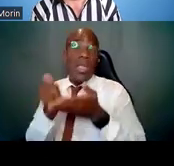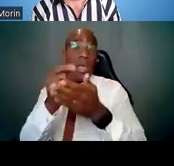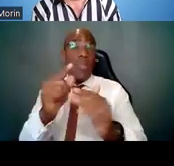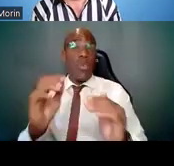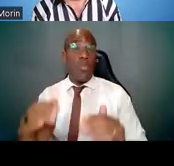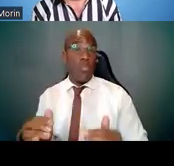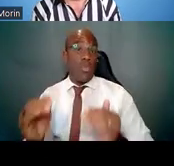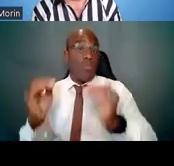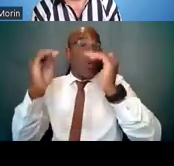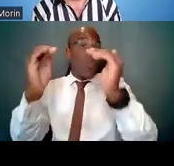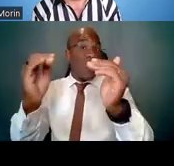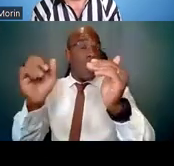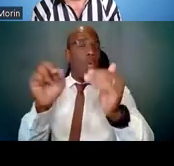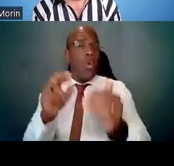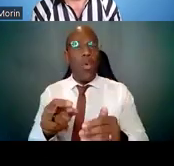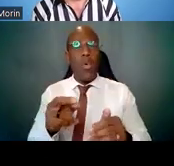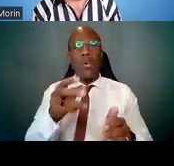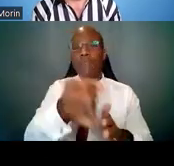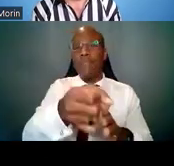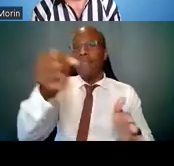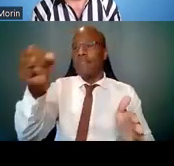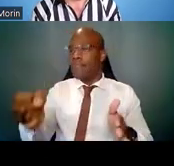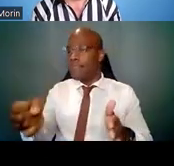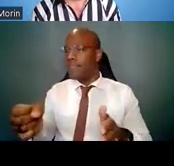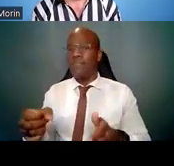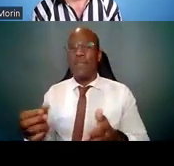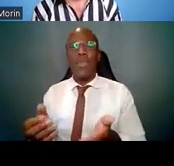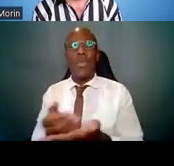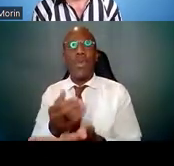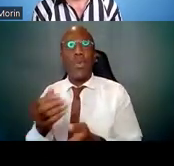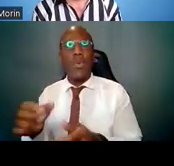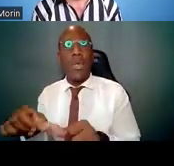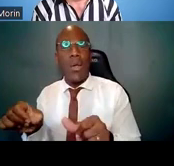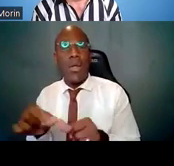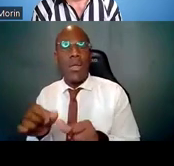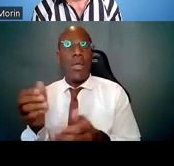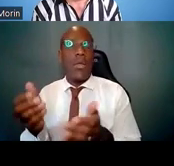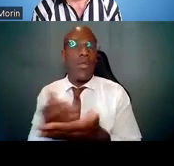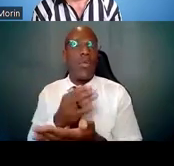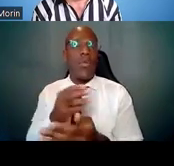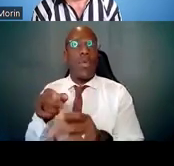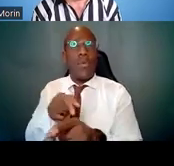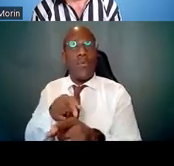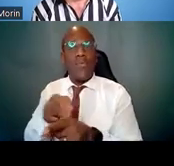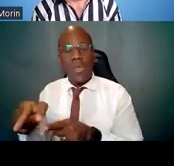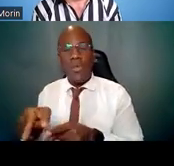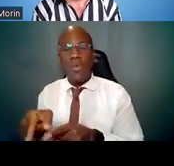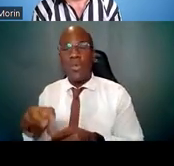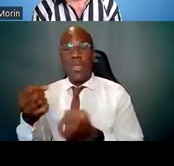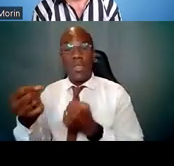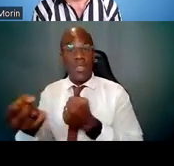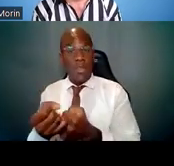that you have been looking to settle in. These sponsors will help you elevate your visibility with others.